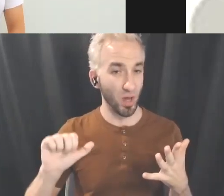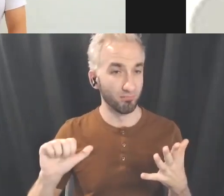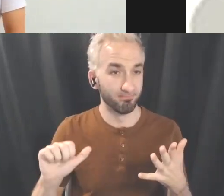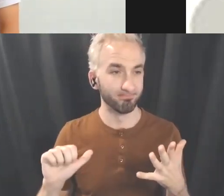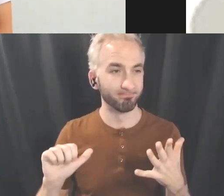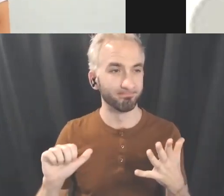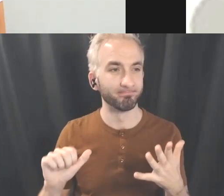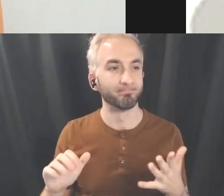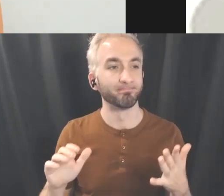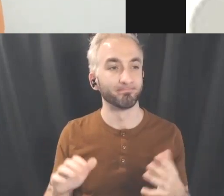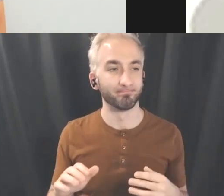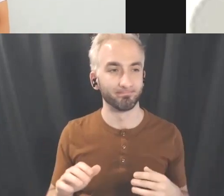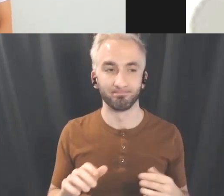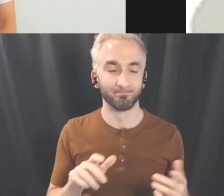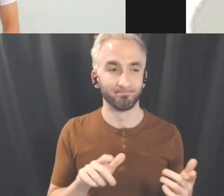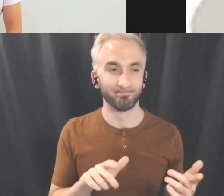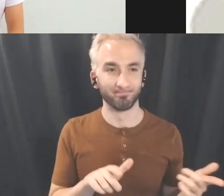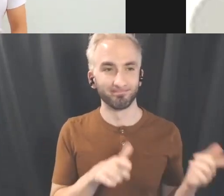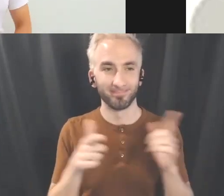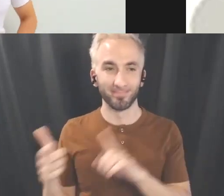My name is Ivan and I'm one of the graphic artists at Chimerik.